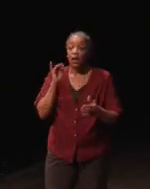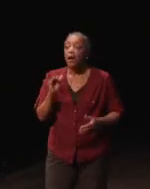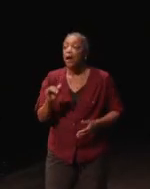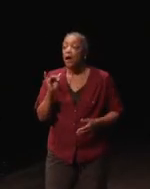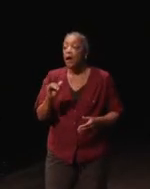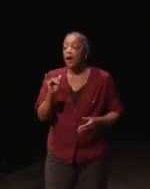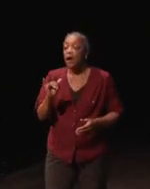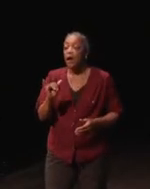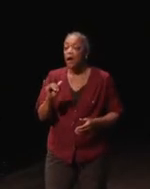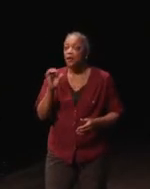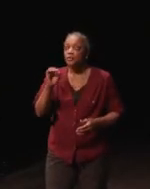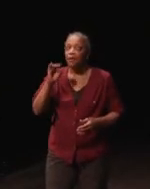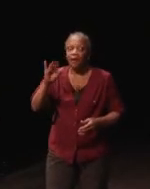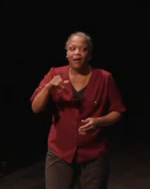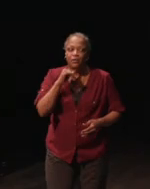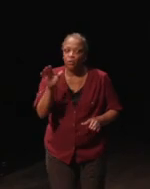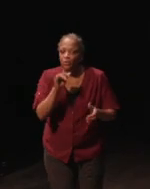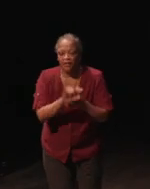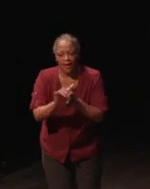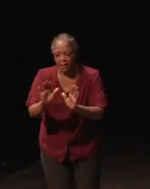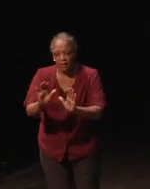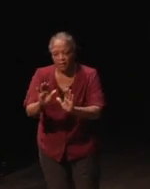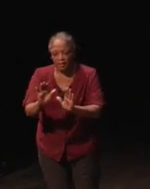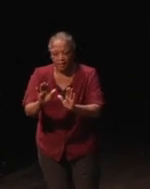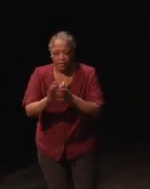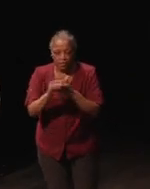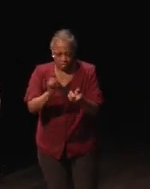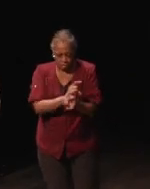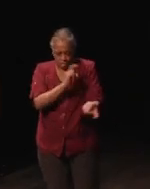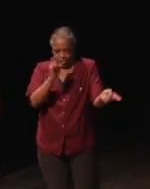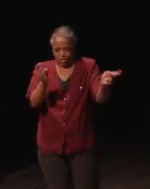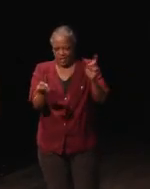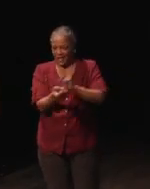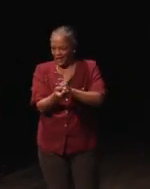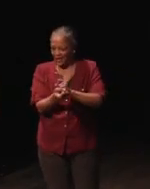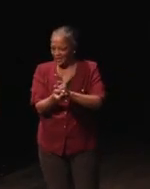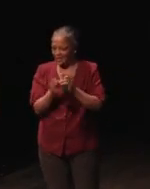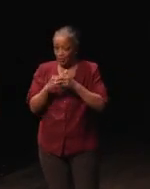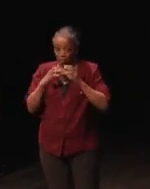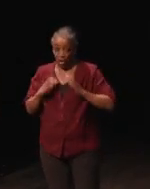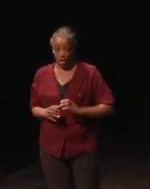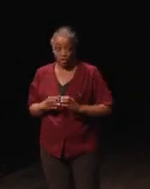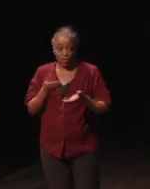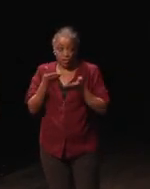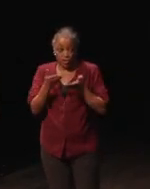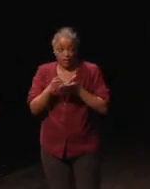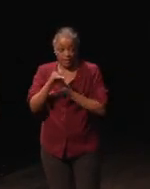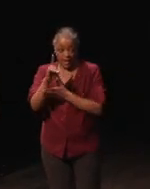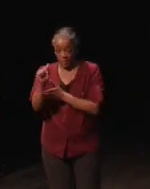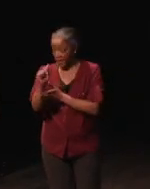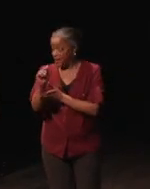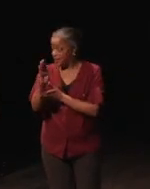no don't do this please don't do this, and we had it changed in the customer service database recommending